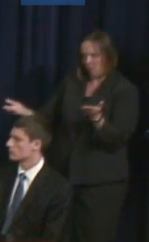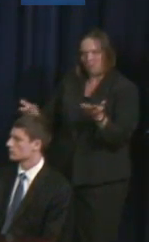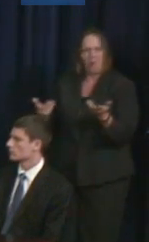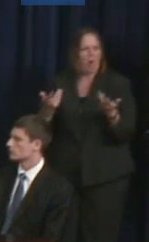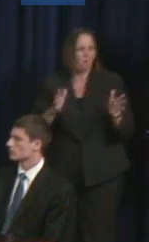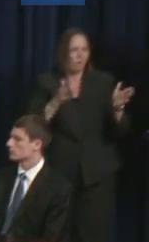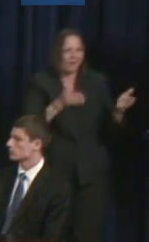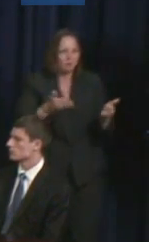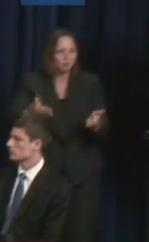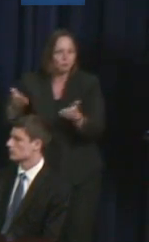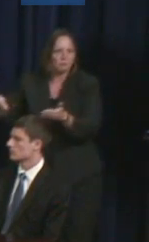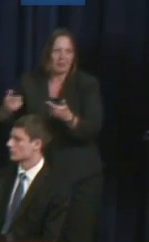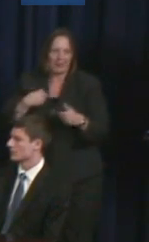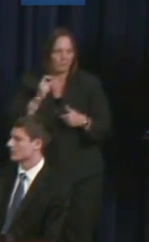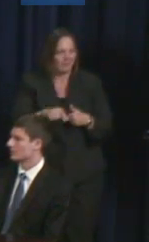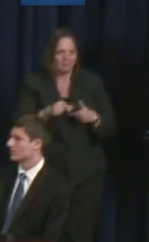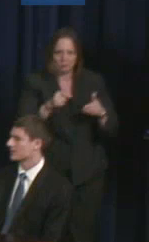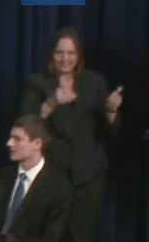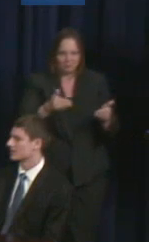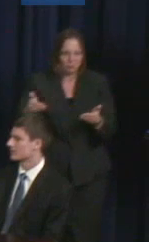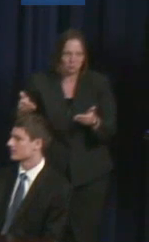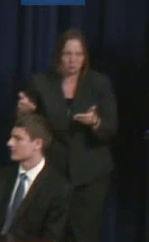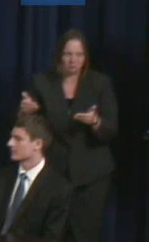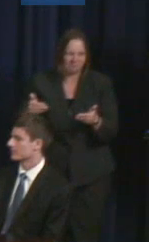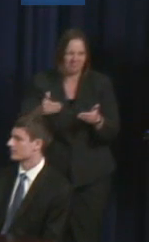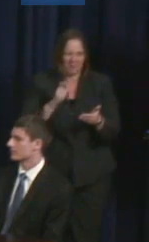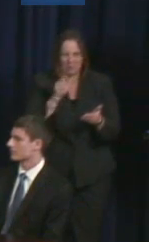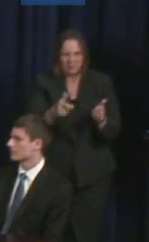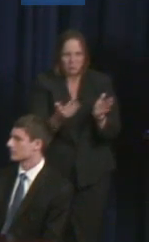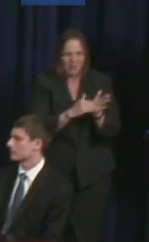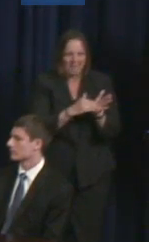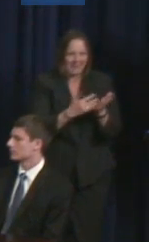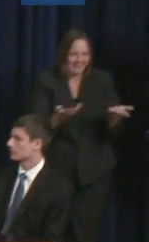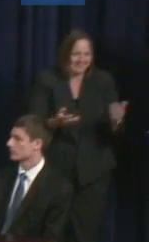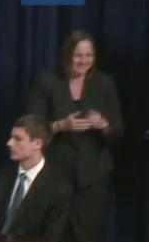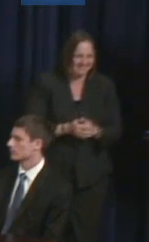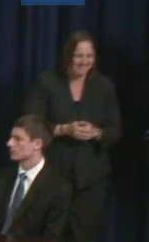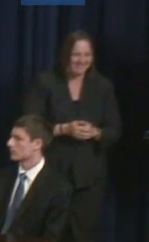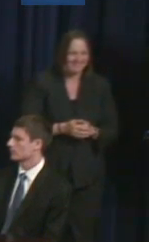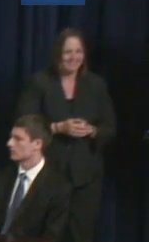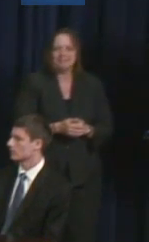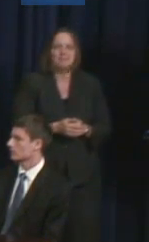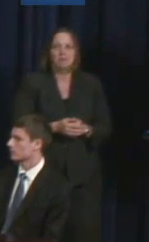so I'm not going to do this -- I'm not going to introduce people. And I'm not going to call on you individually.